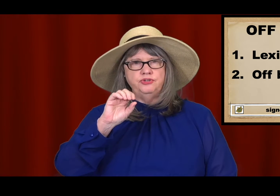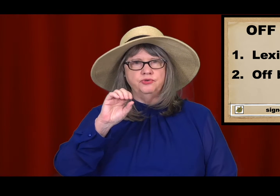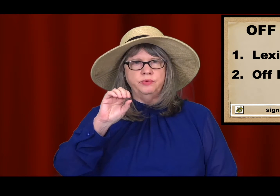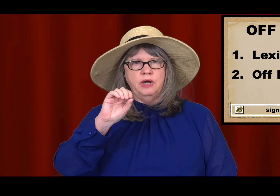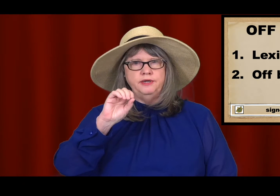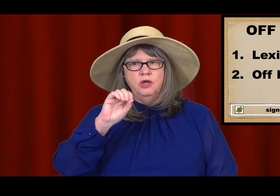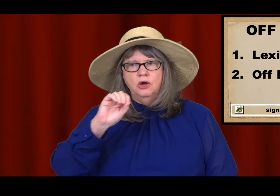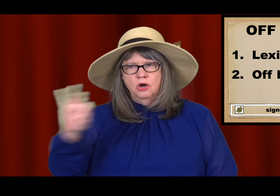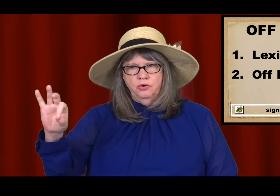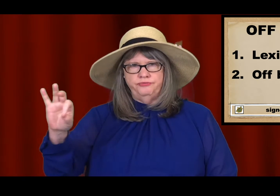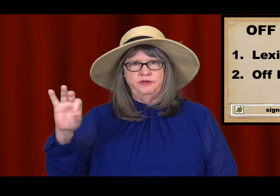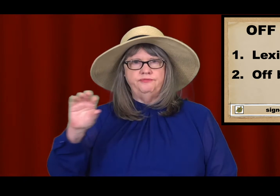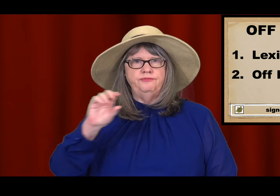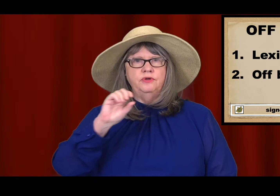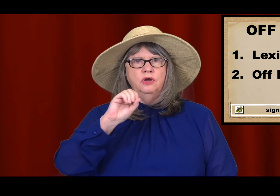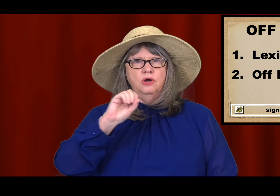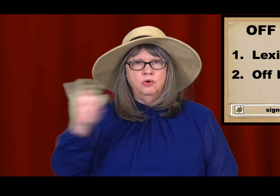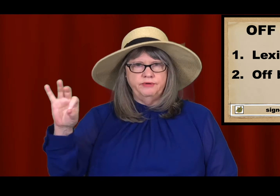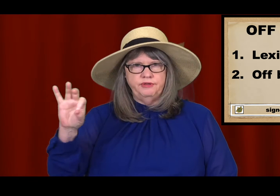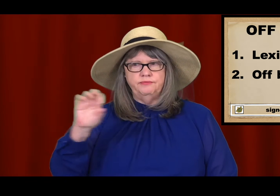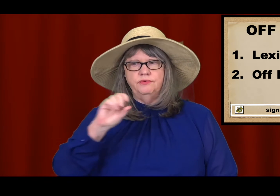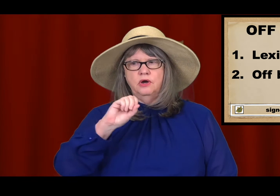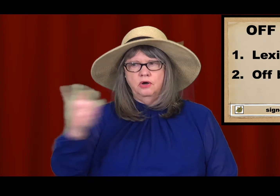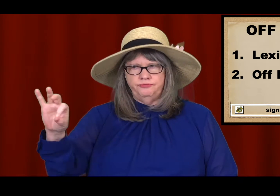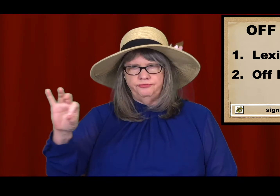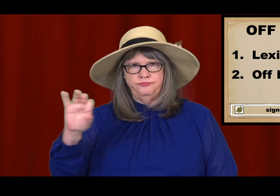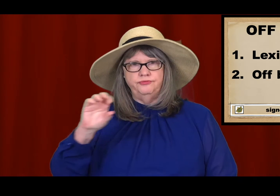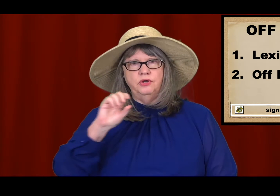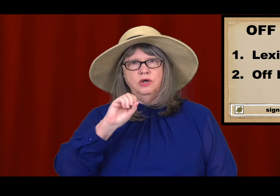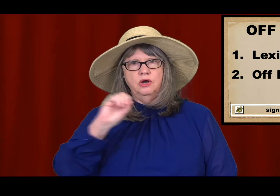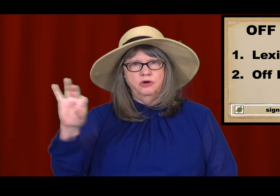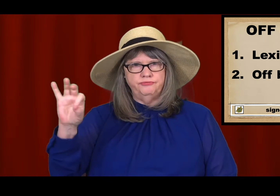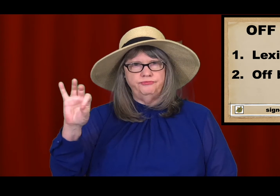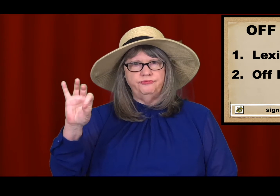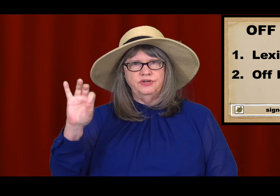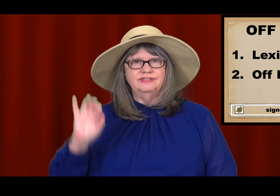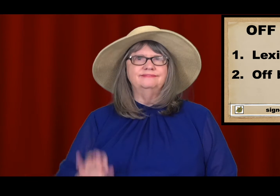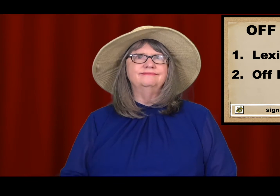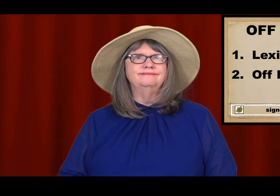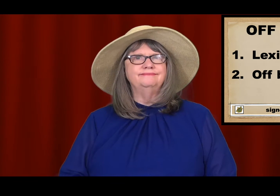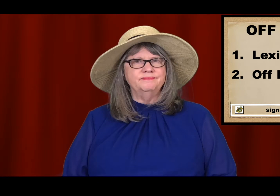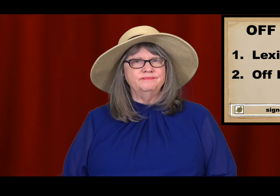O-F-F. O-F-F. OFF. OFF.